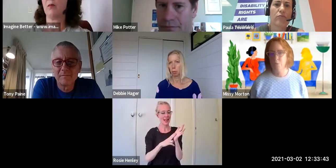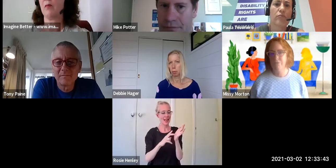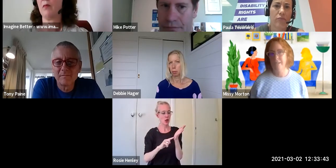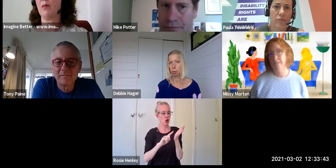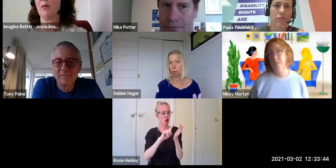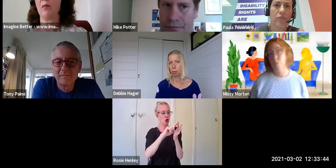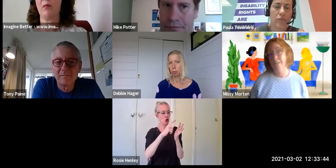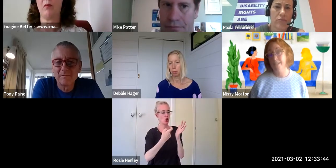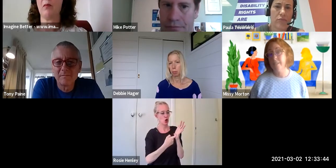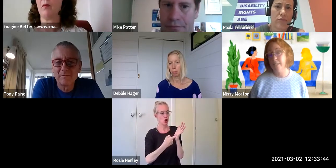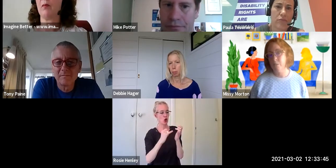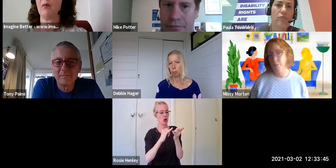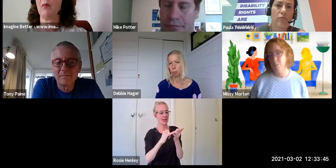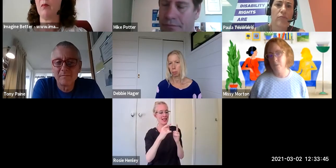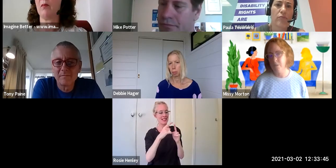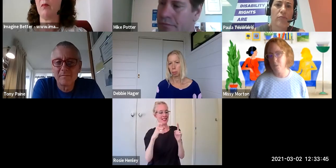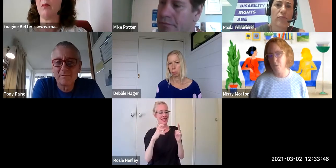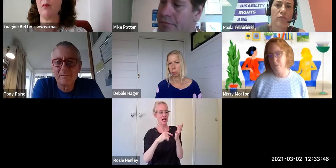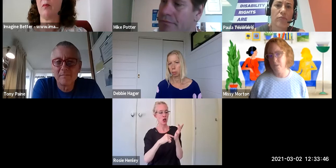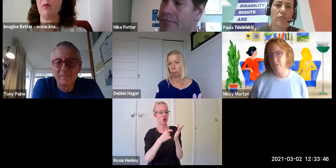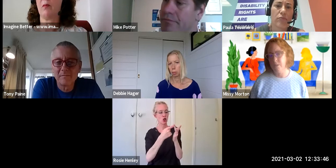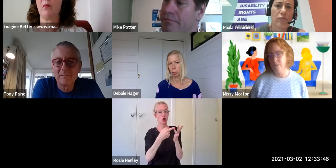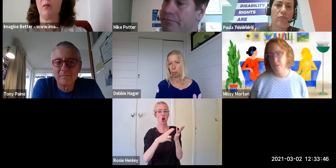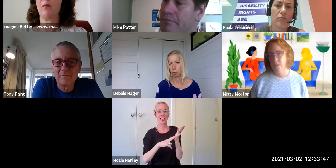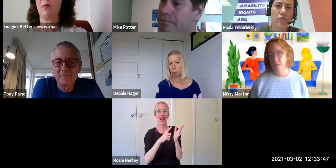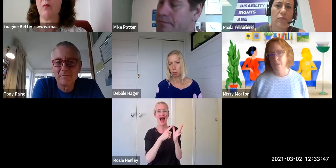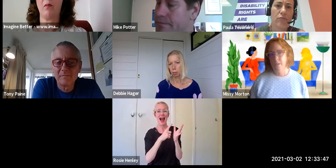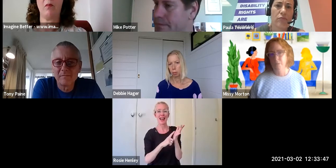so it reflects the complexity of people's experiences.